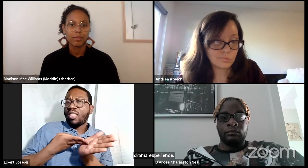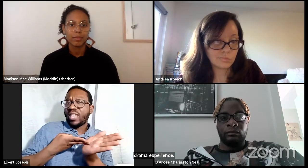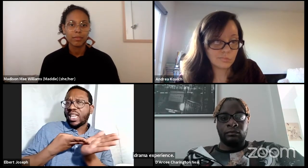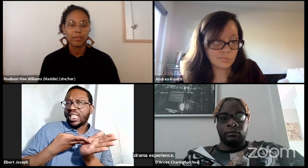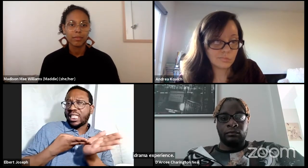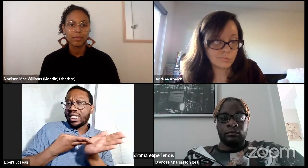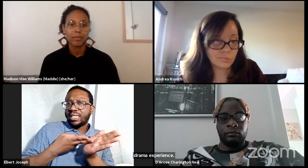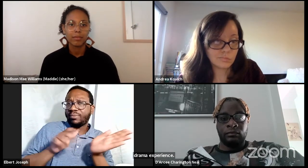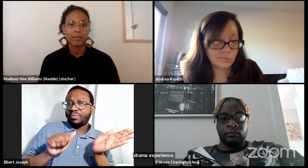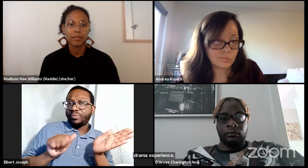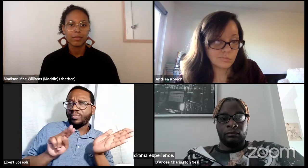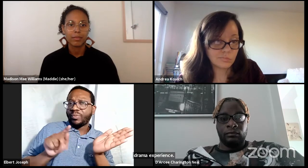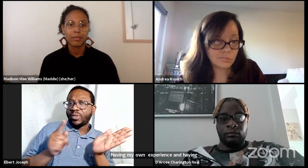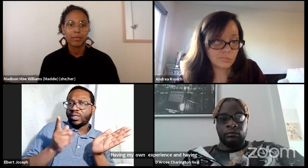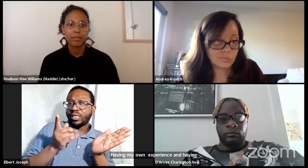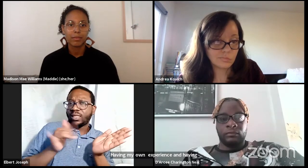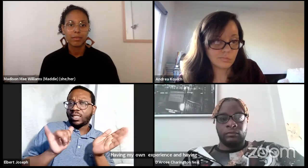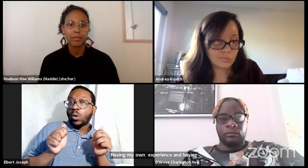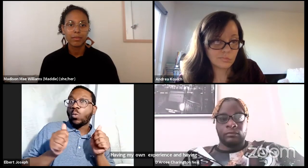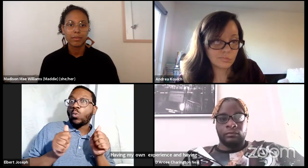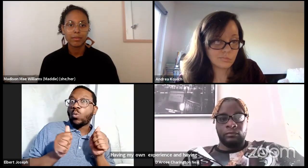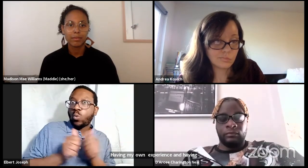to show an authentic appearance.